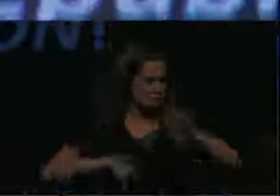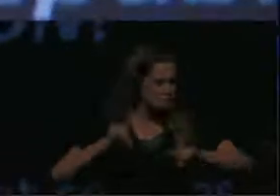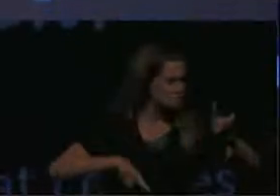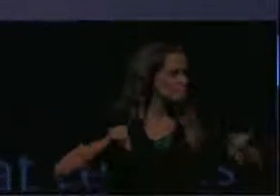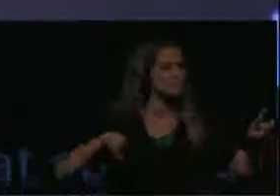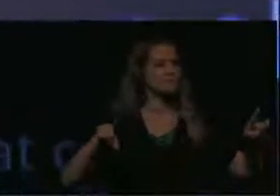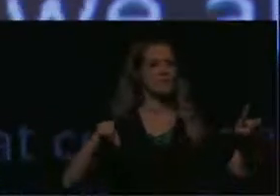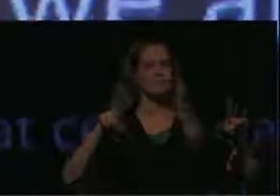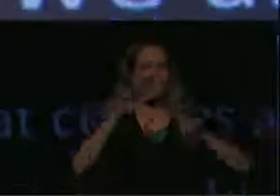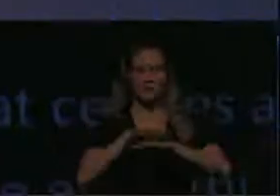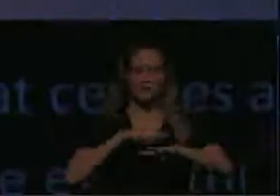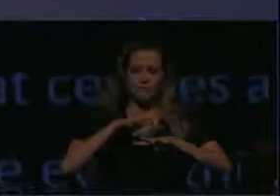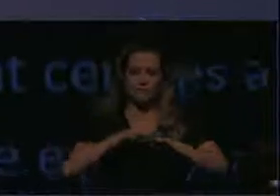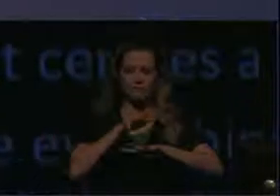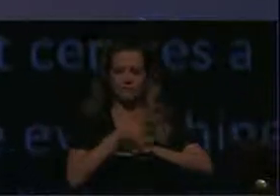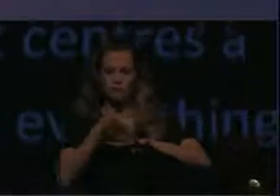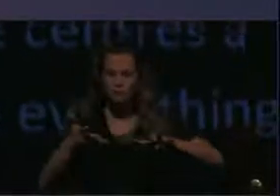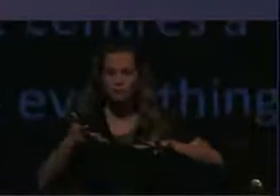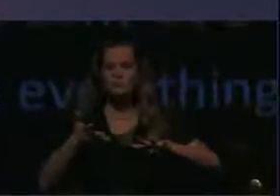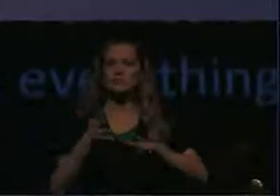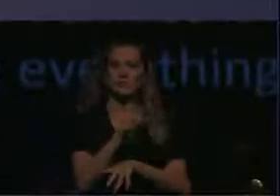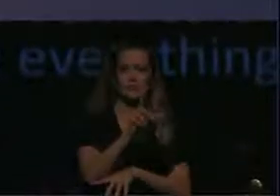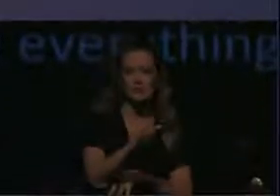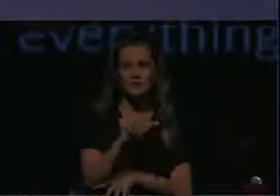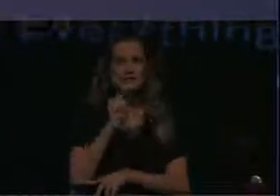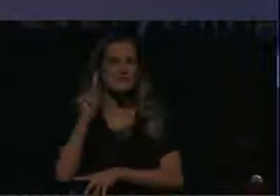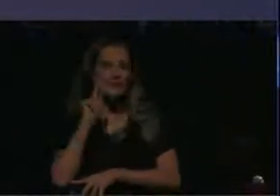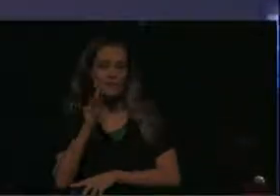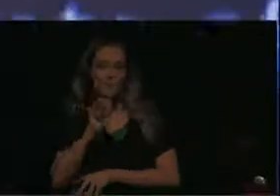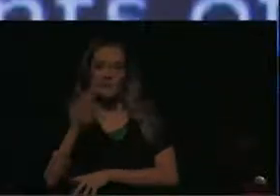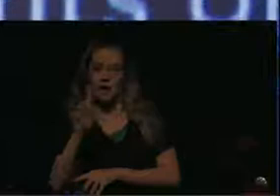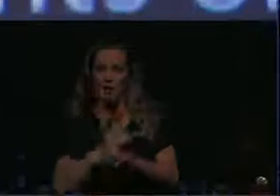intersections with disability, deaf and mad cultures. So while you're with us